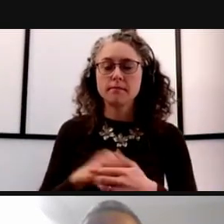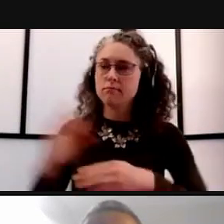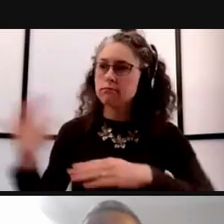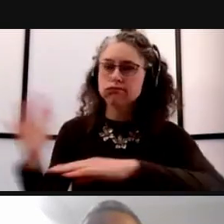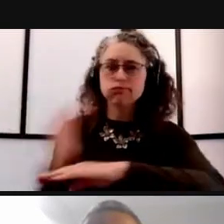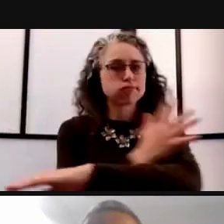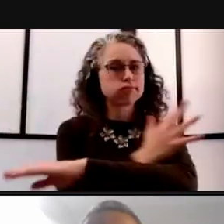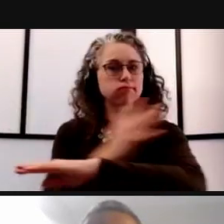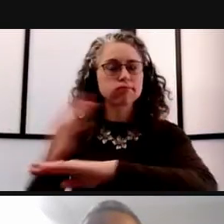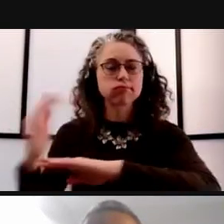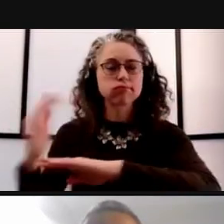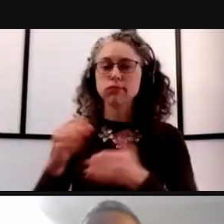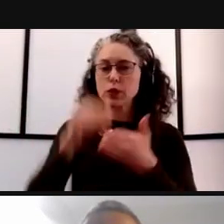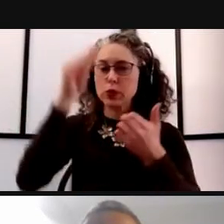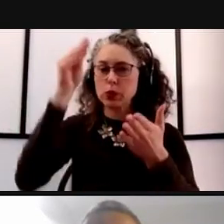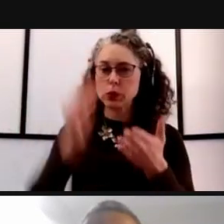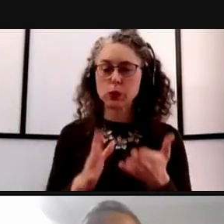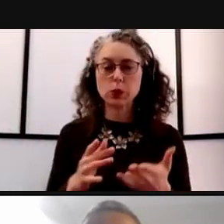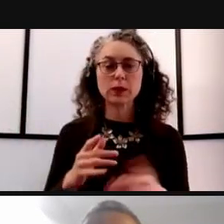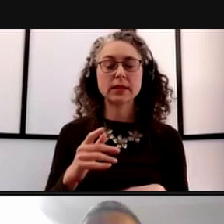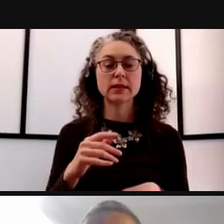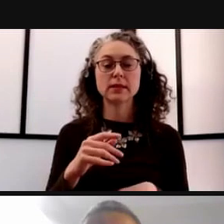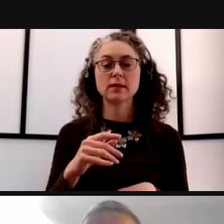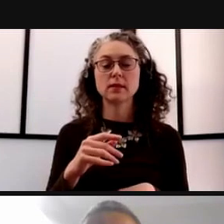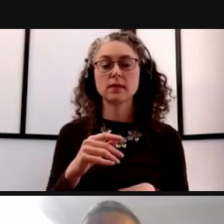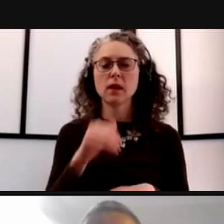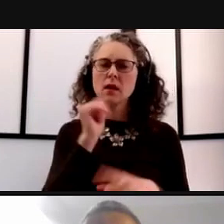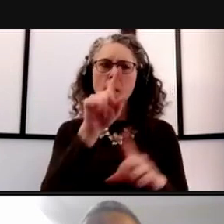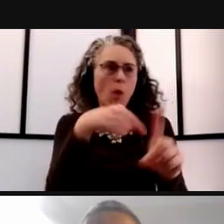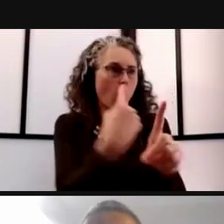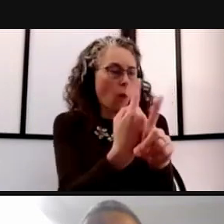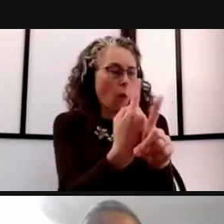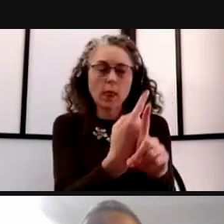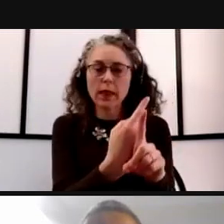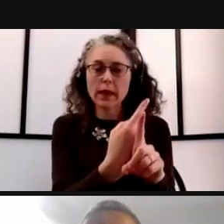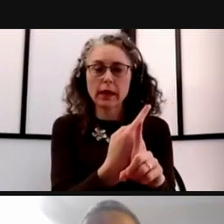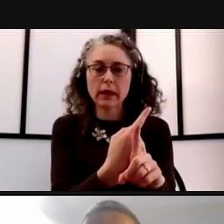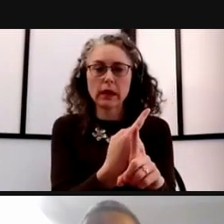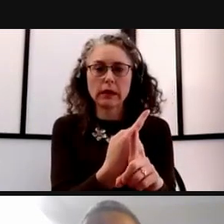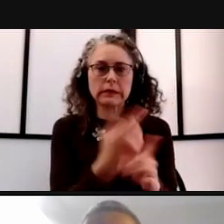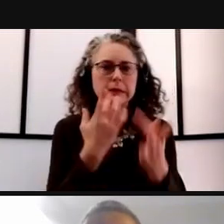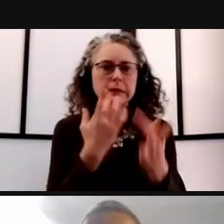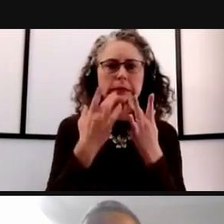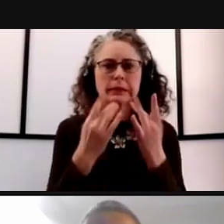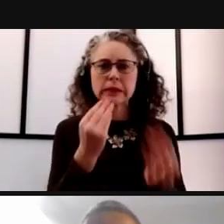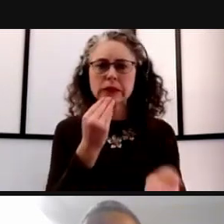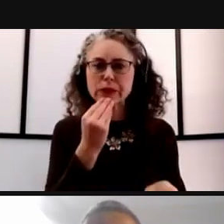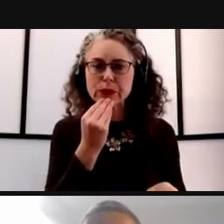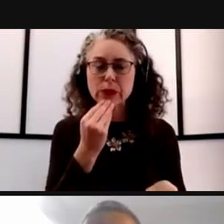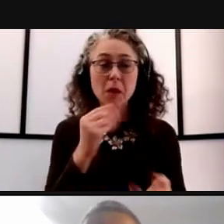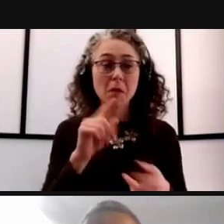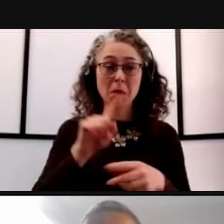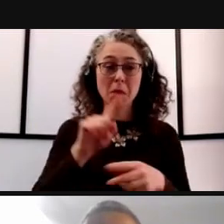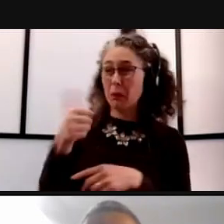of the student body, not just for the students who are facing food insecurity, but the ones who just don't know how to cook